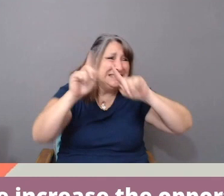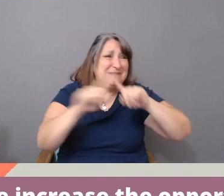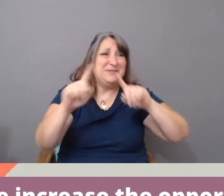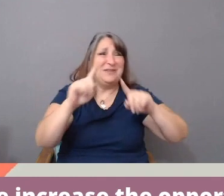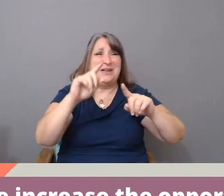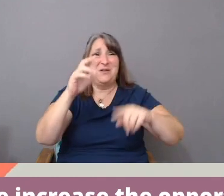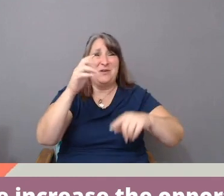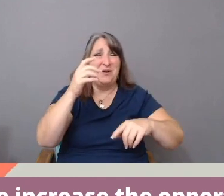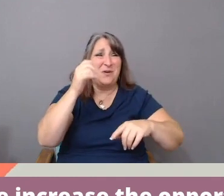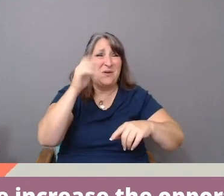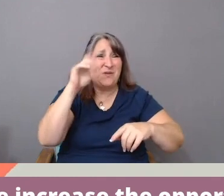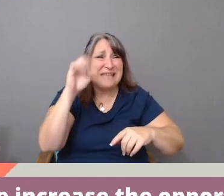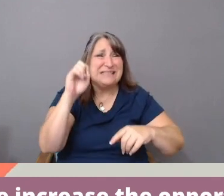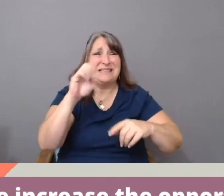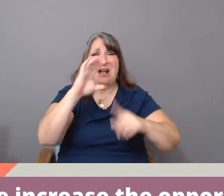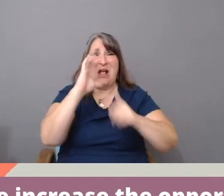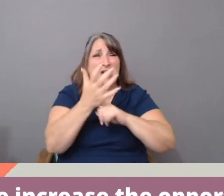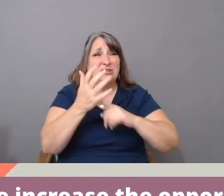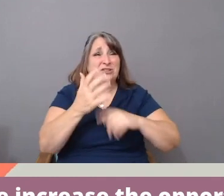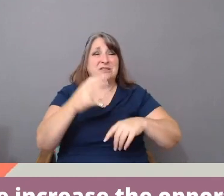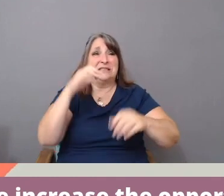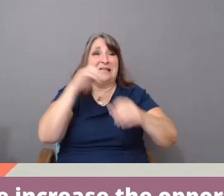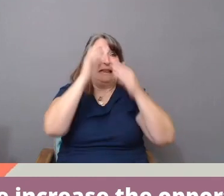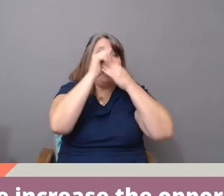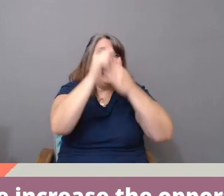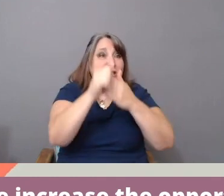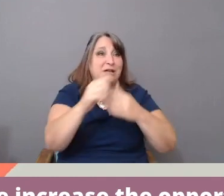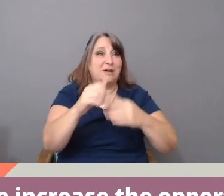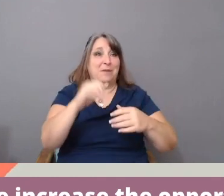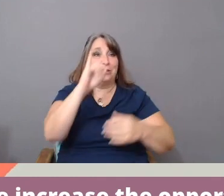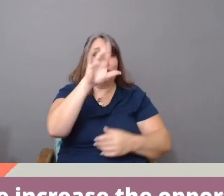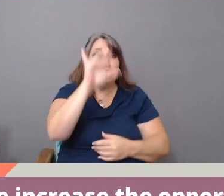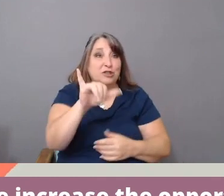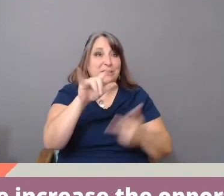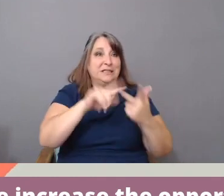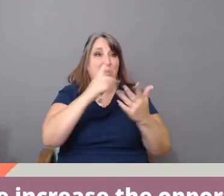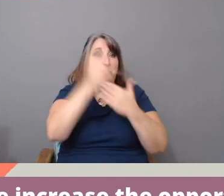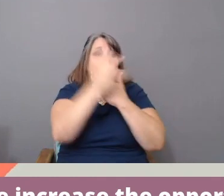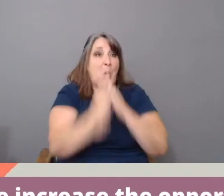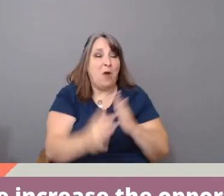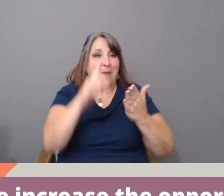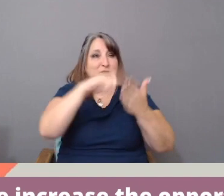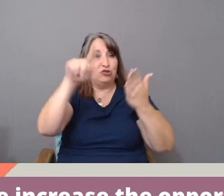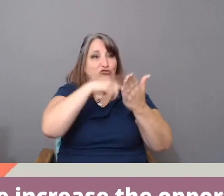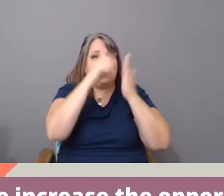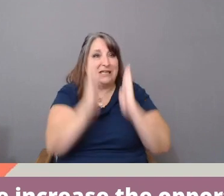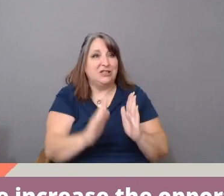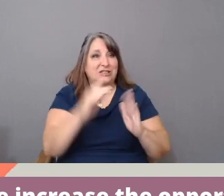on juries, programmers, critics, green leaders